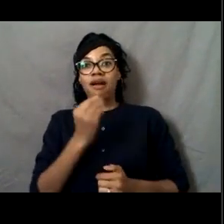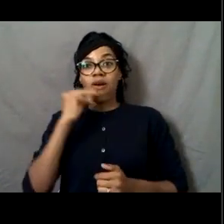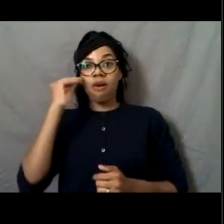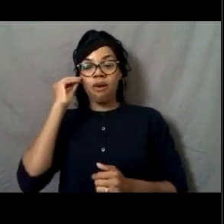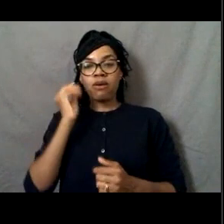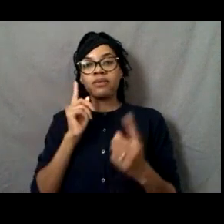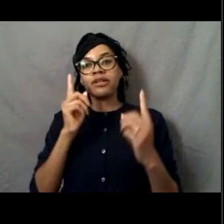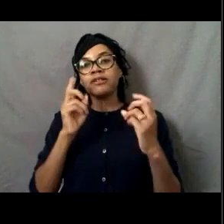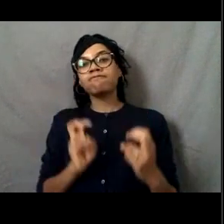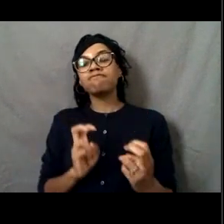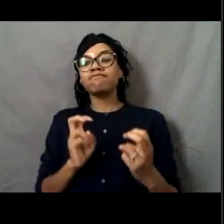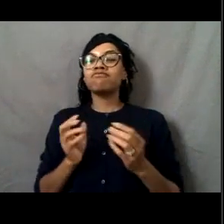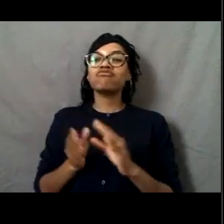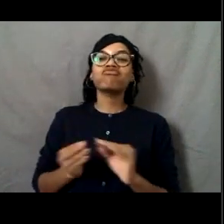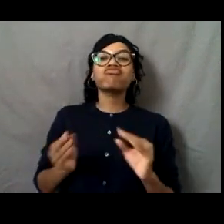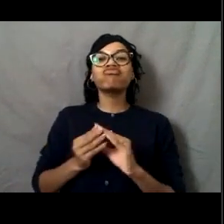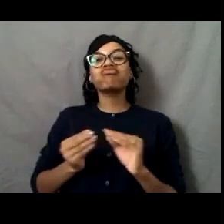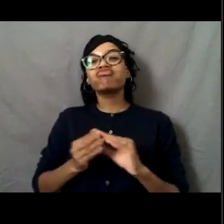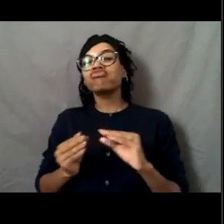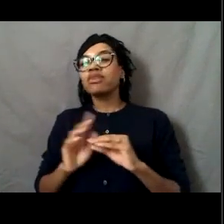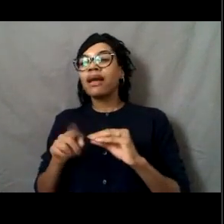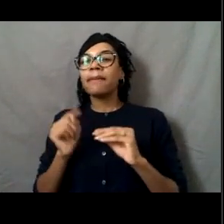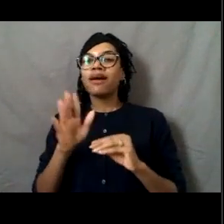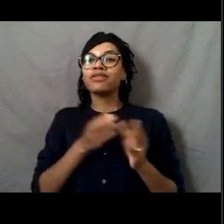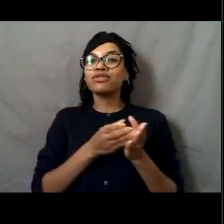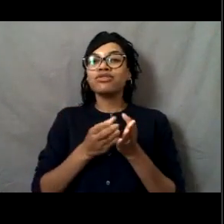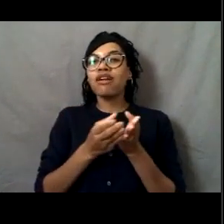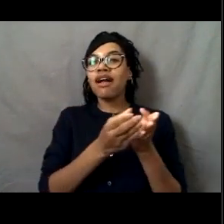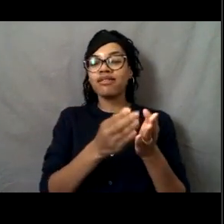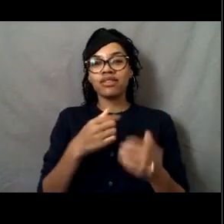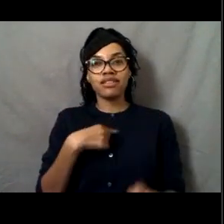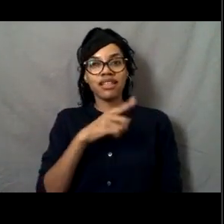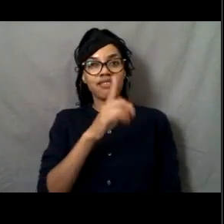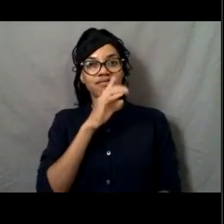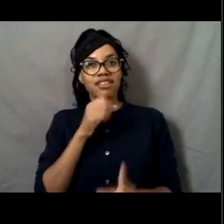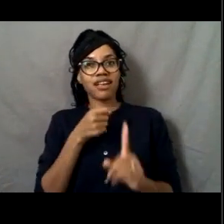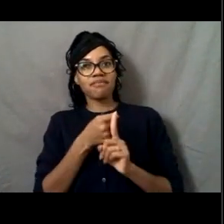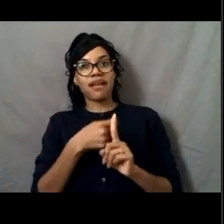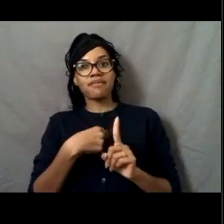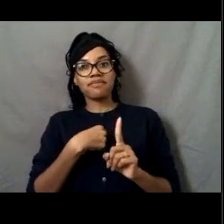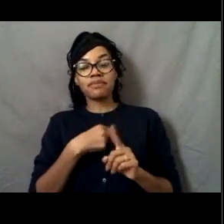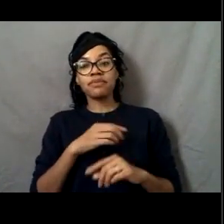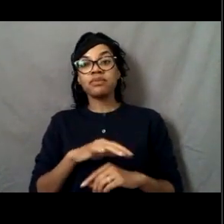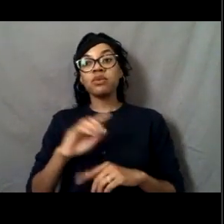whether I knew it or not at the time but seeing that NOAA Corps website